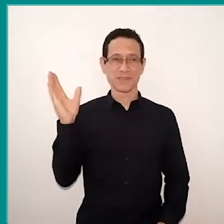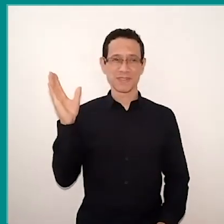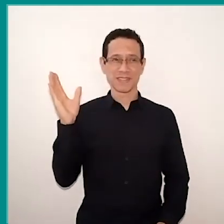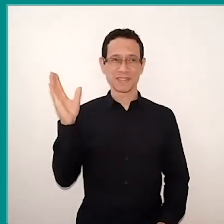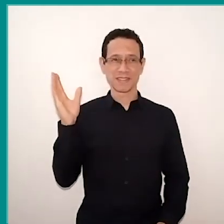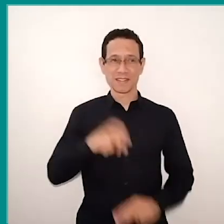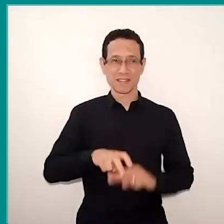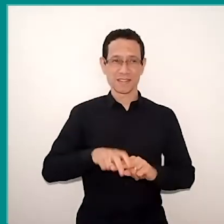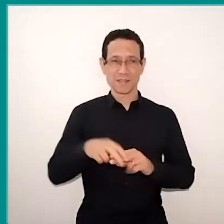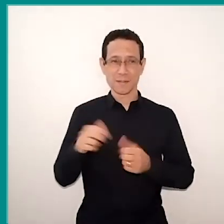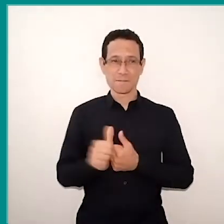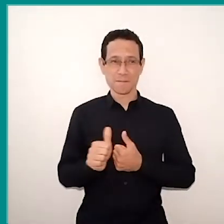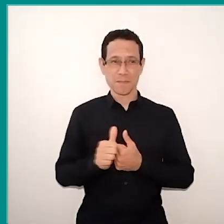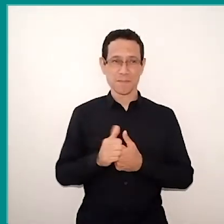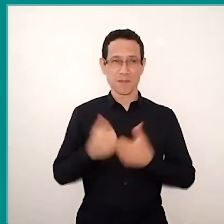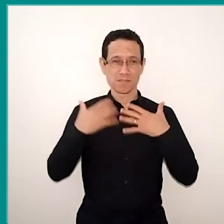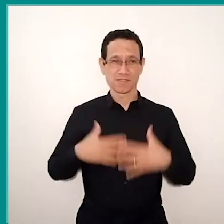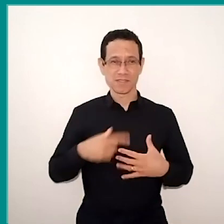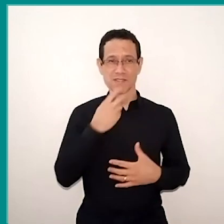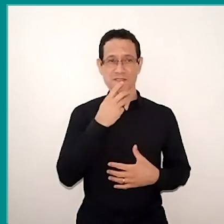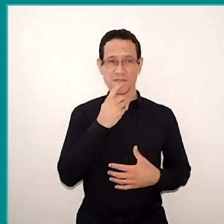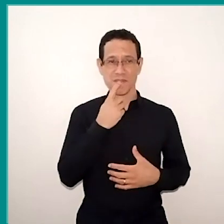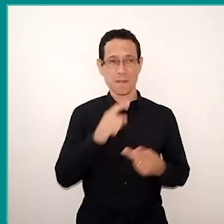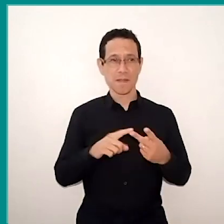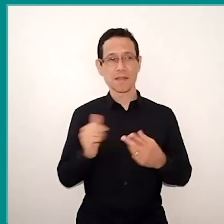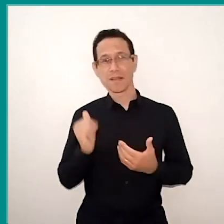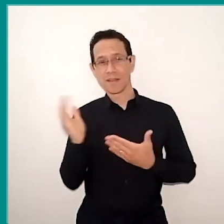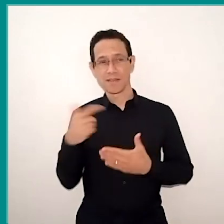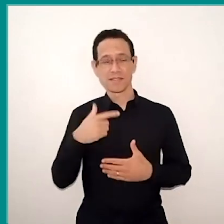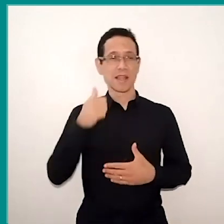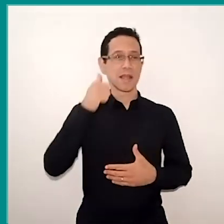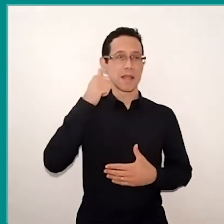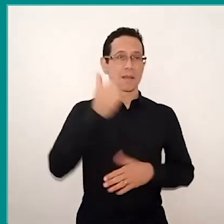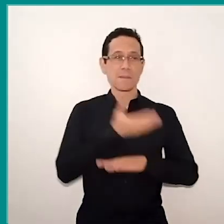I have a red shirt, this student is wearing a white shirt. The student is using a headphone,